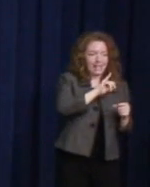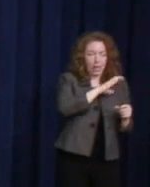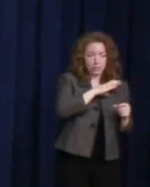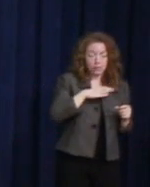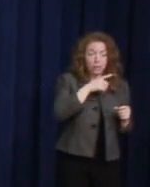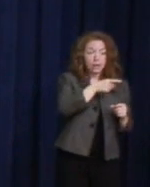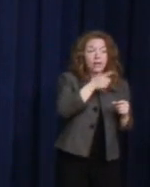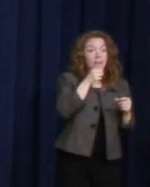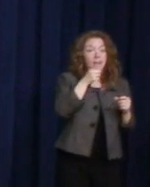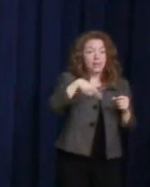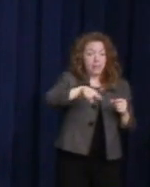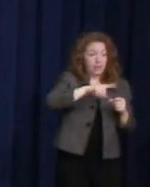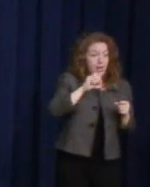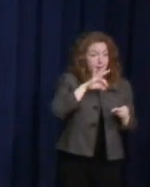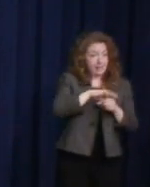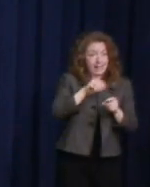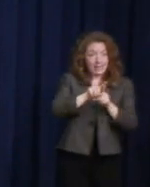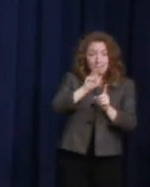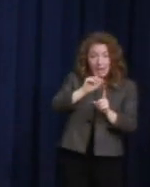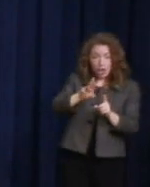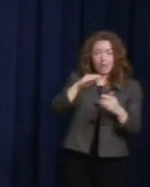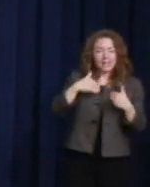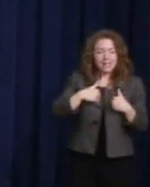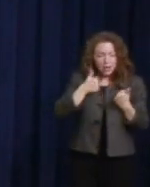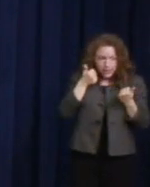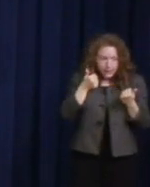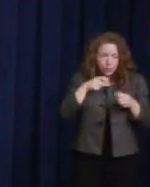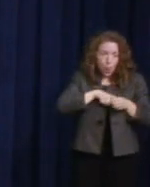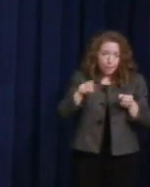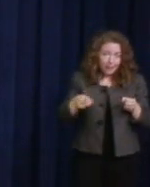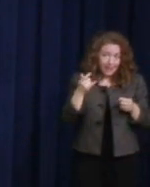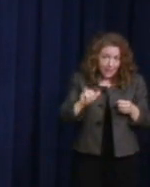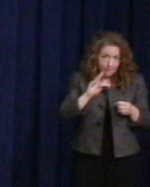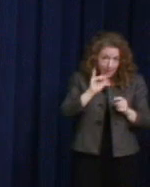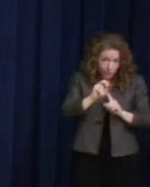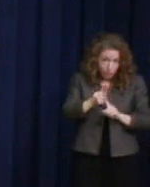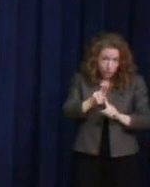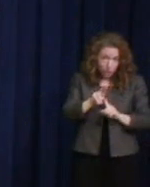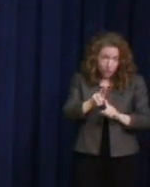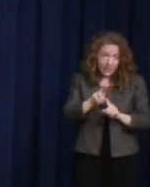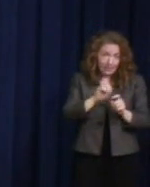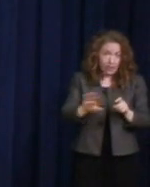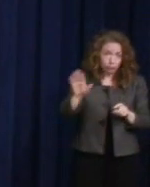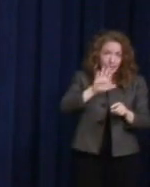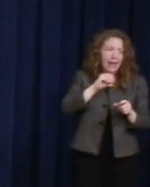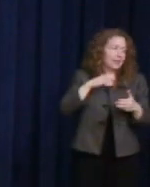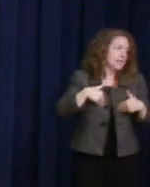openly gay mayor in the nation, as well as the youngest Asian-American mayor in the nation. He recently stepped down as Mayor of Campbell,